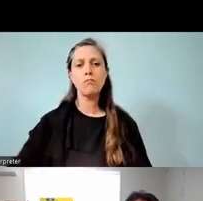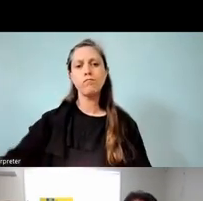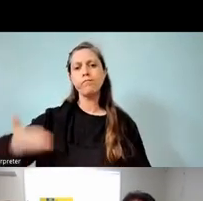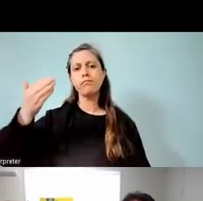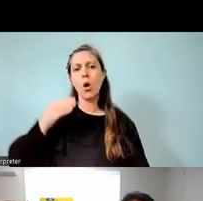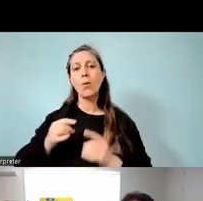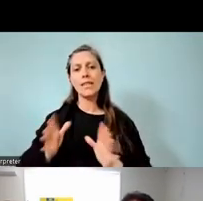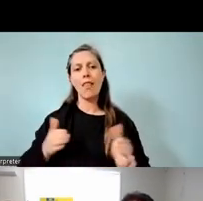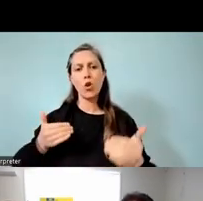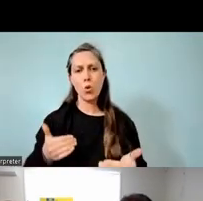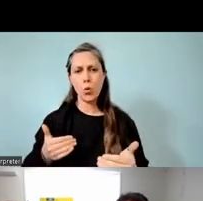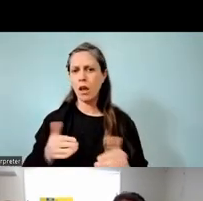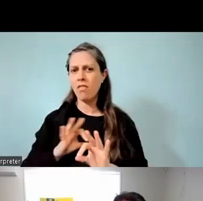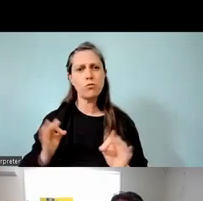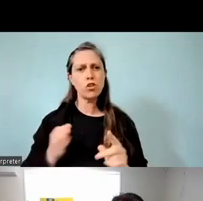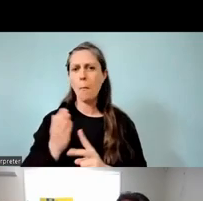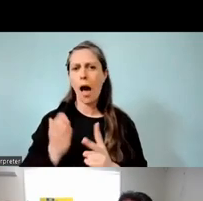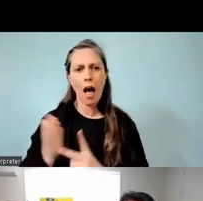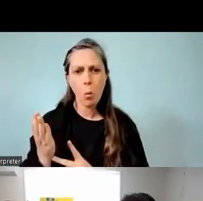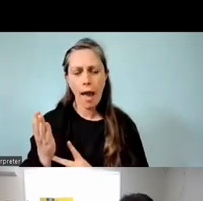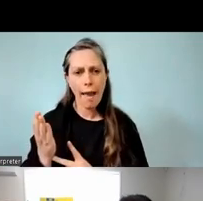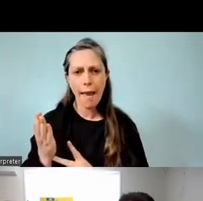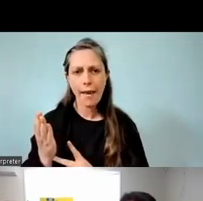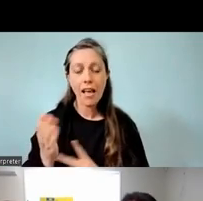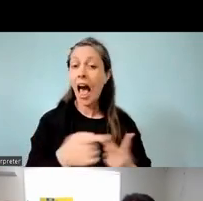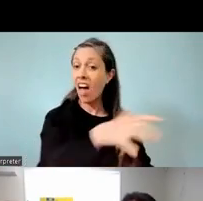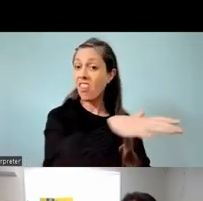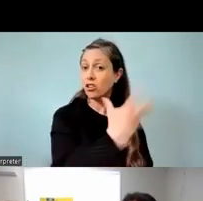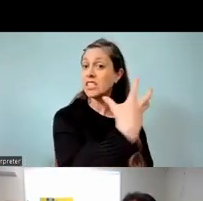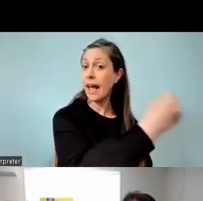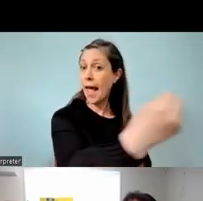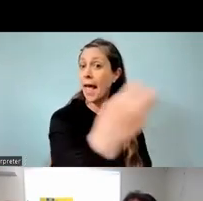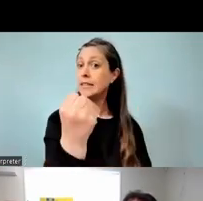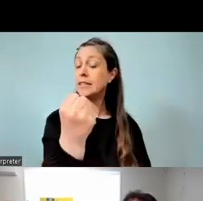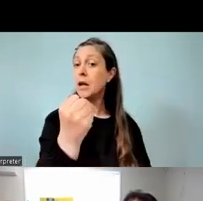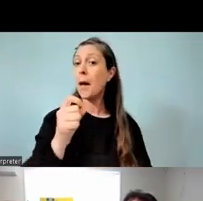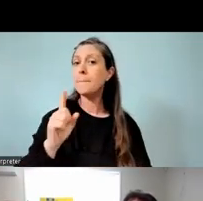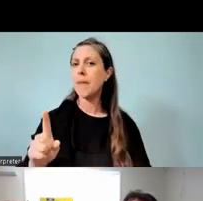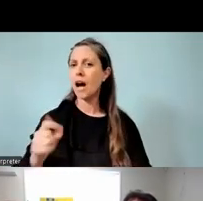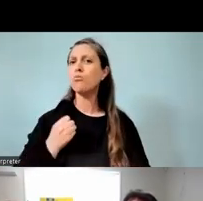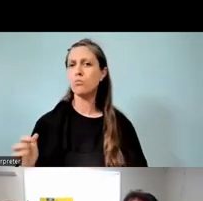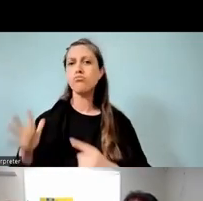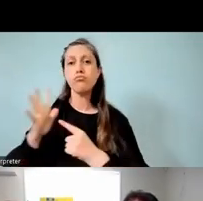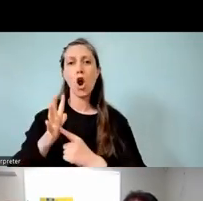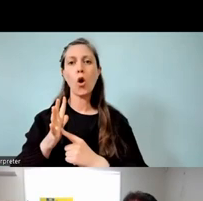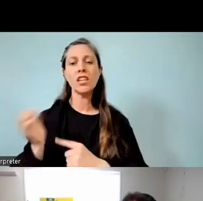there wasn't that pathway. There was other pathways in other areas, but it was definitely one of the big priorities of our board at the time.